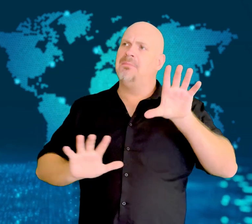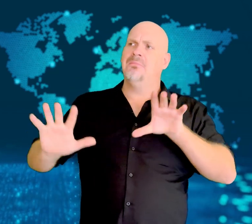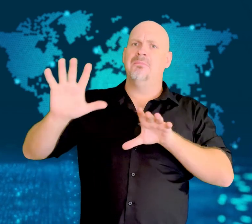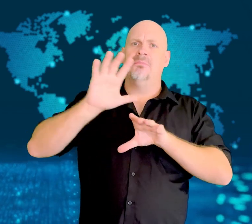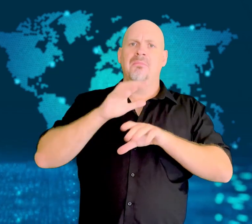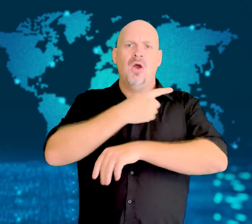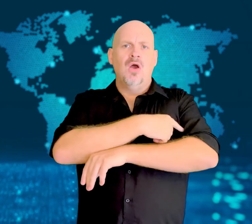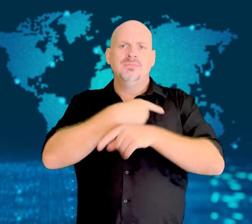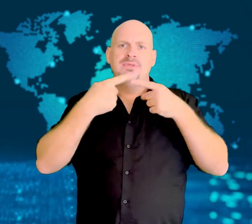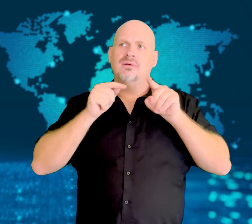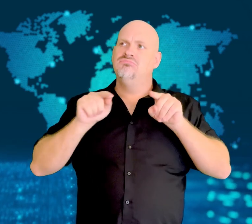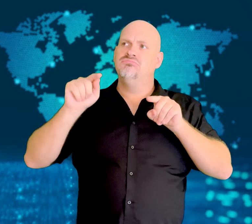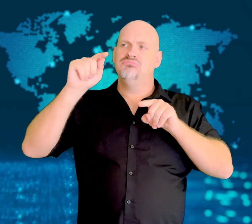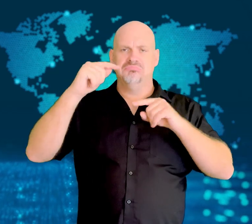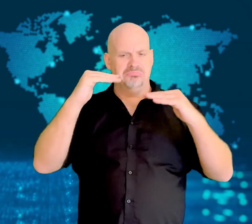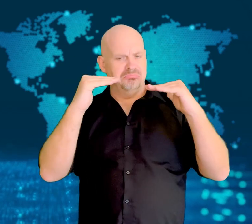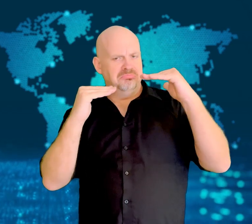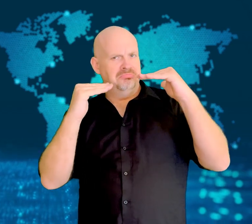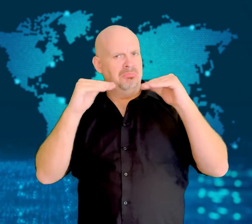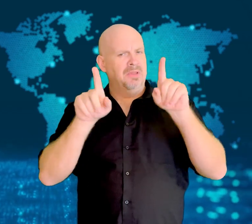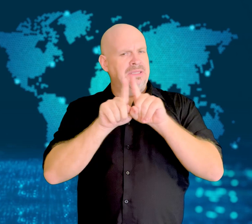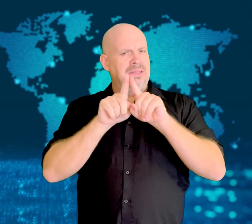in other hospitals.